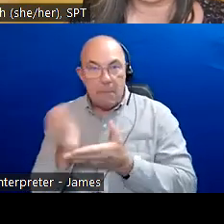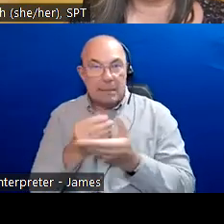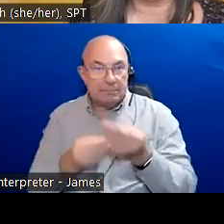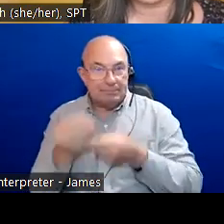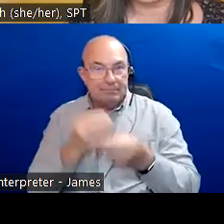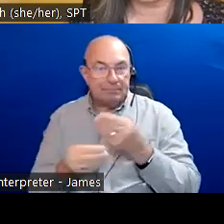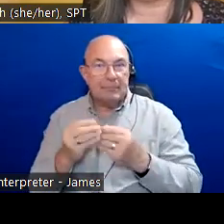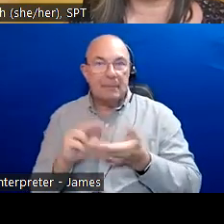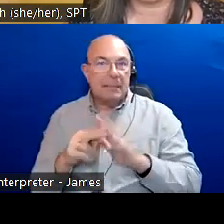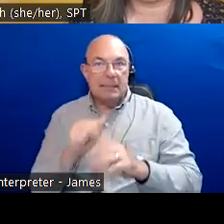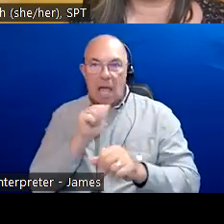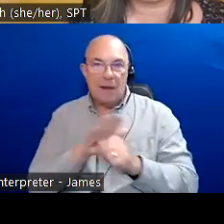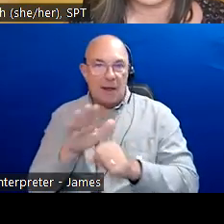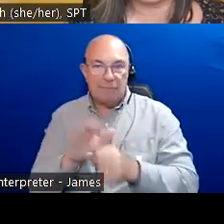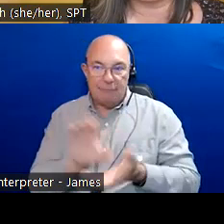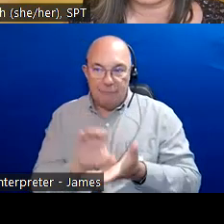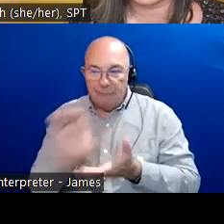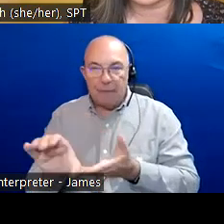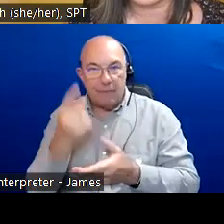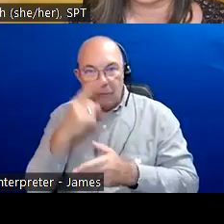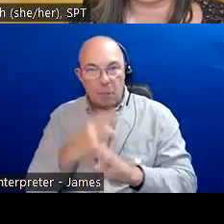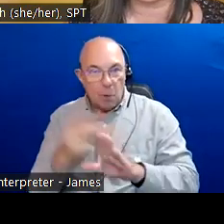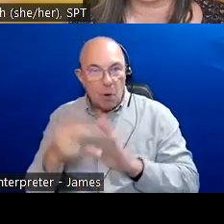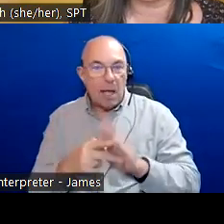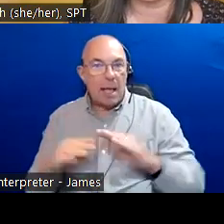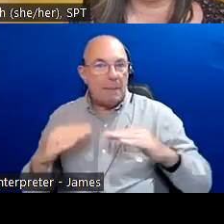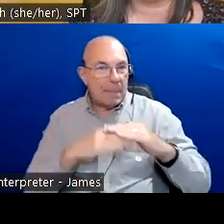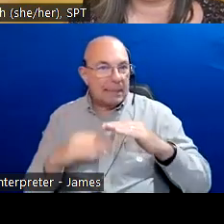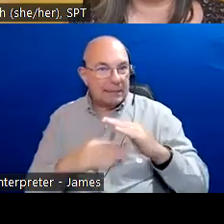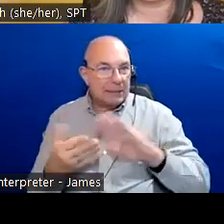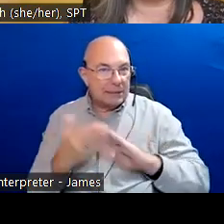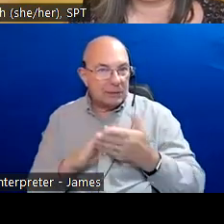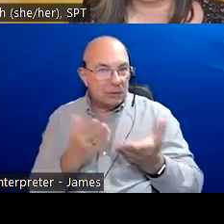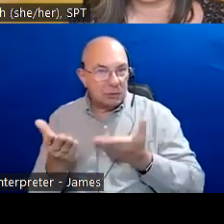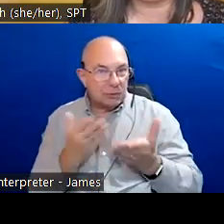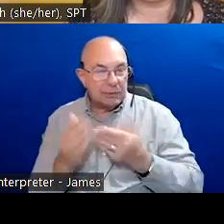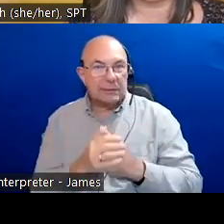SPT honours the land that we are on and the current stewards of this land – the Mississaugas of t he Credit First Nation.